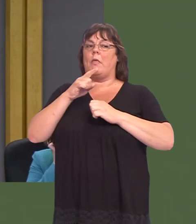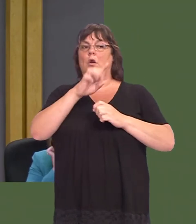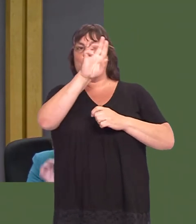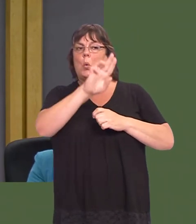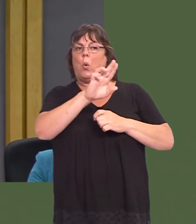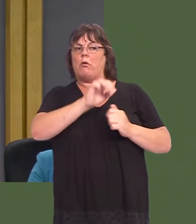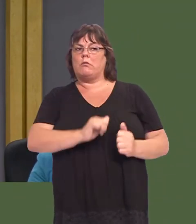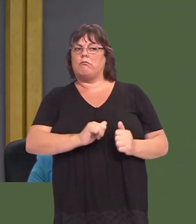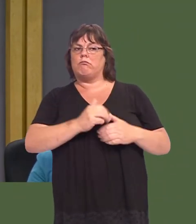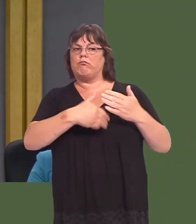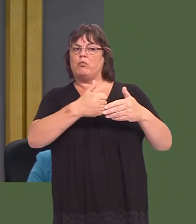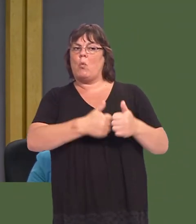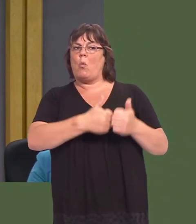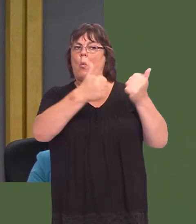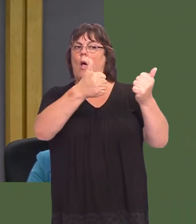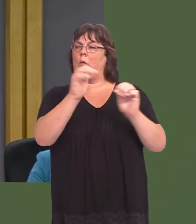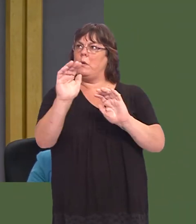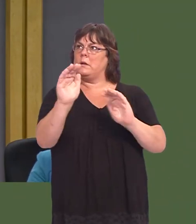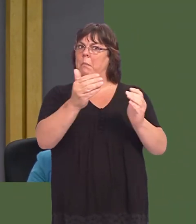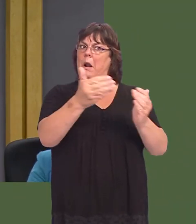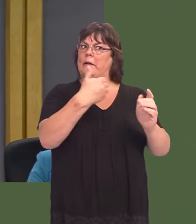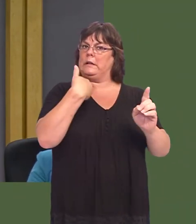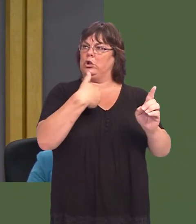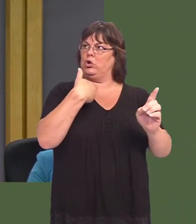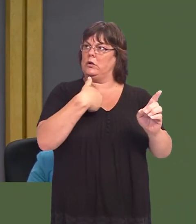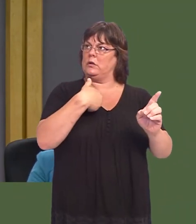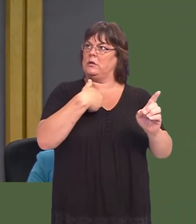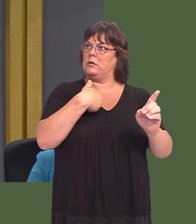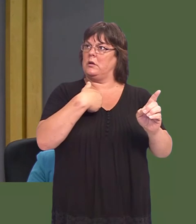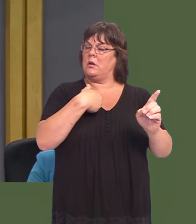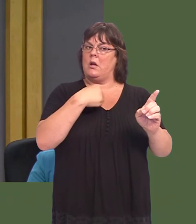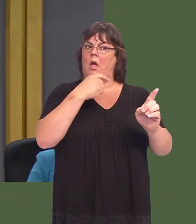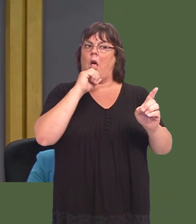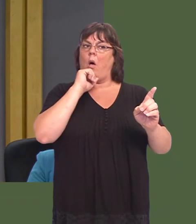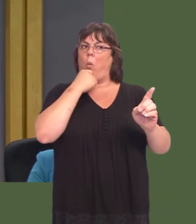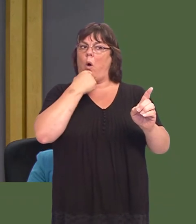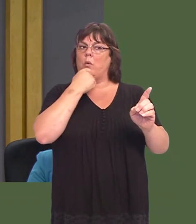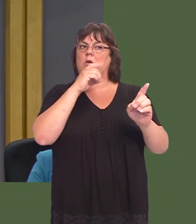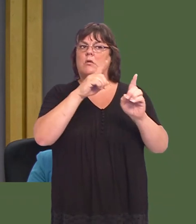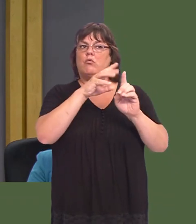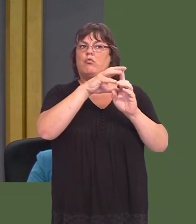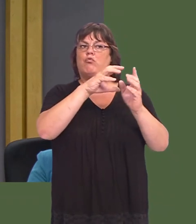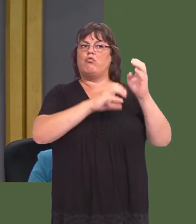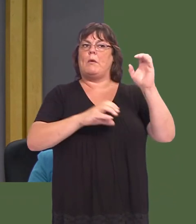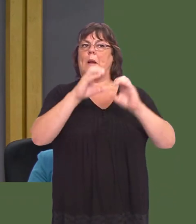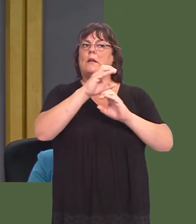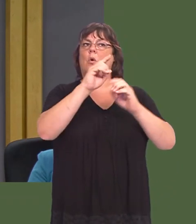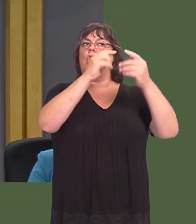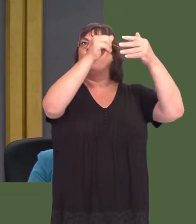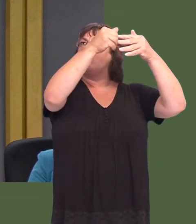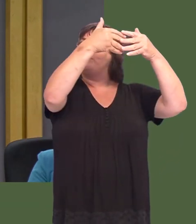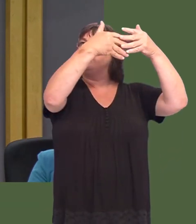model for them of supply cover will have that replaced by a top-down model applied across